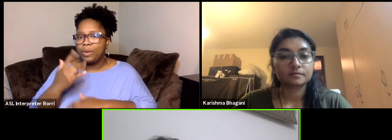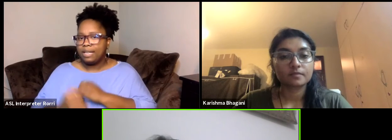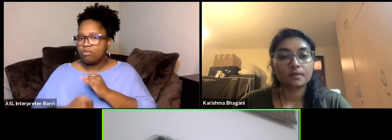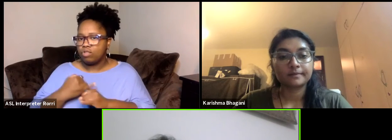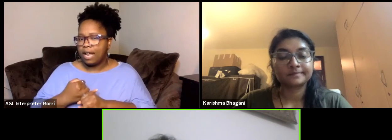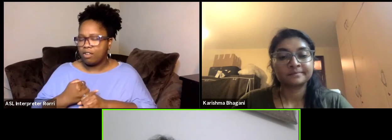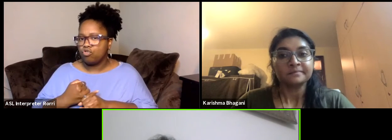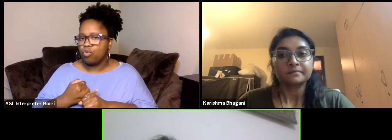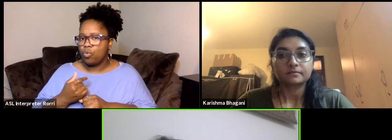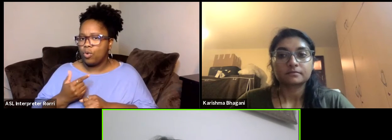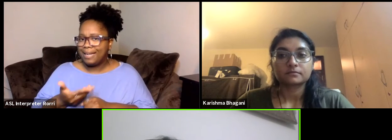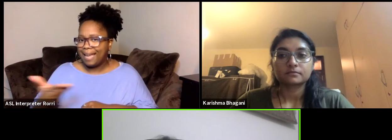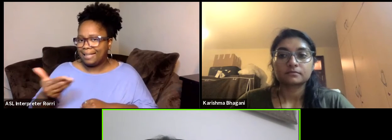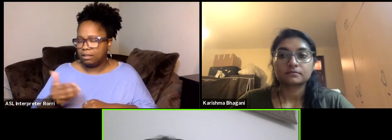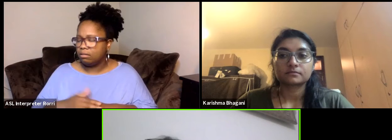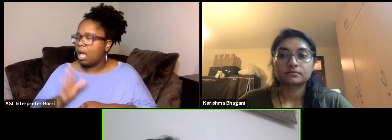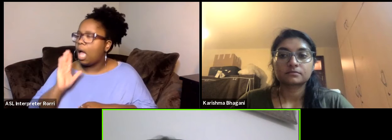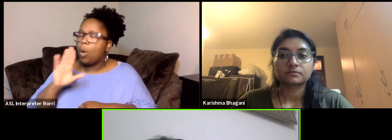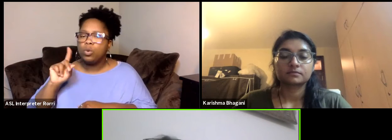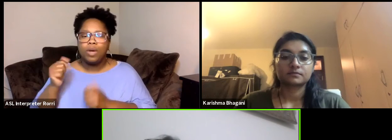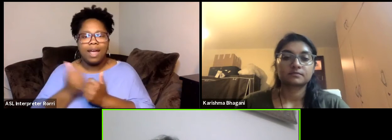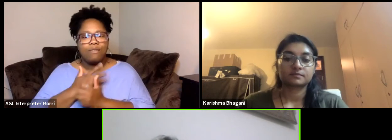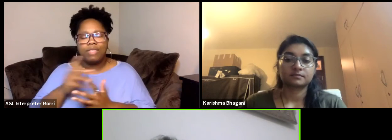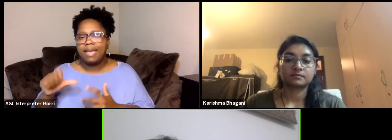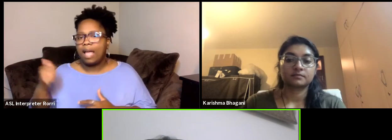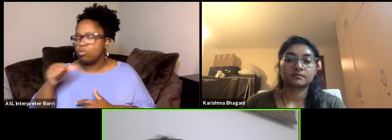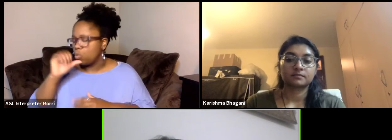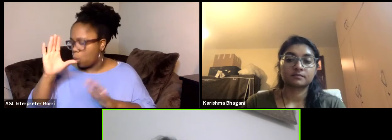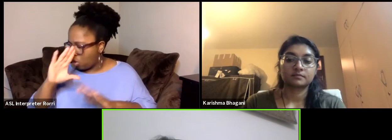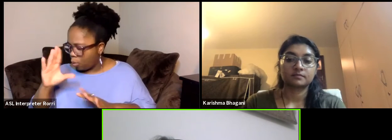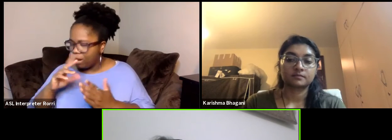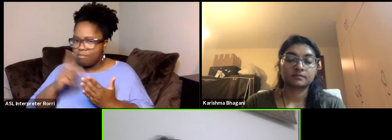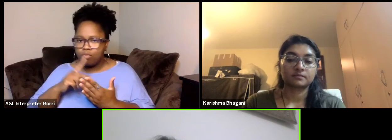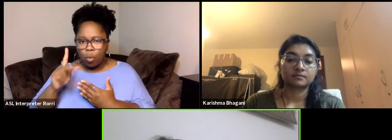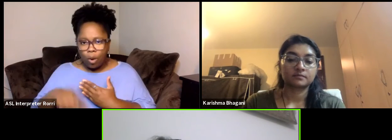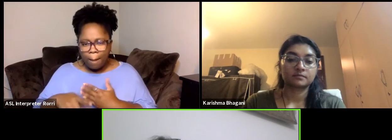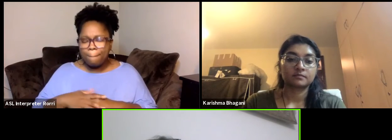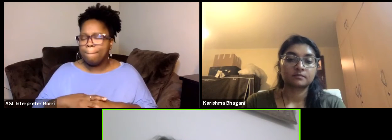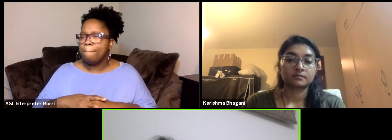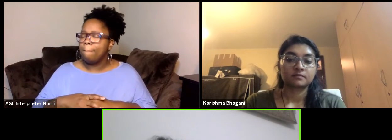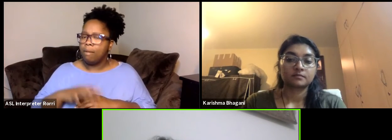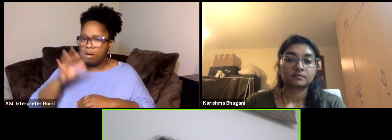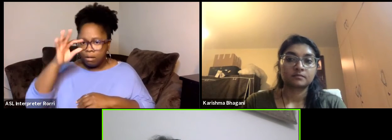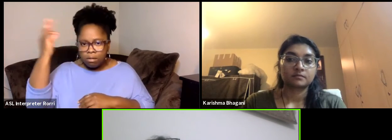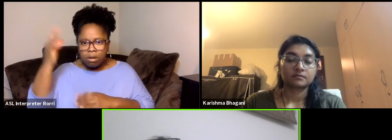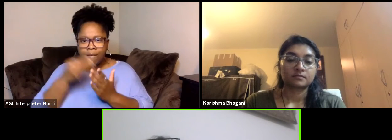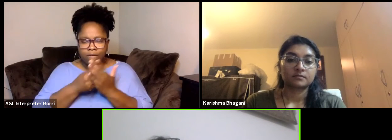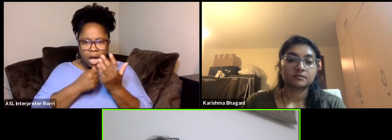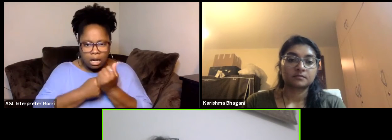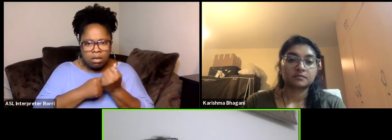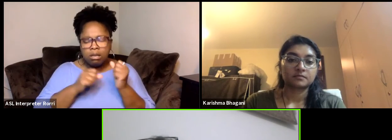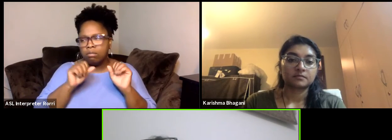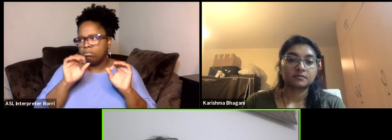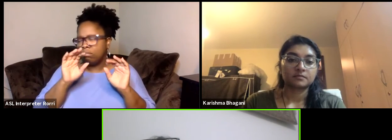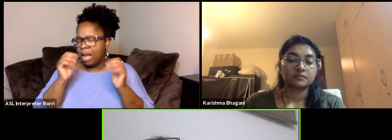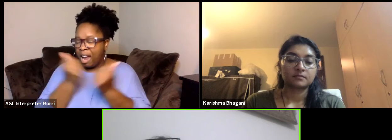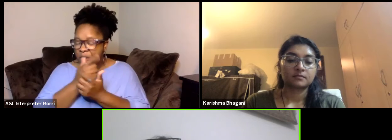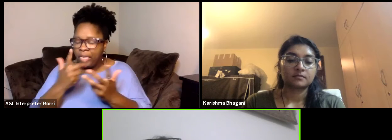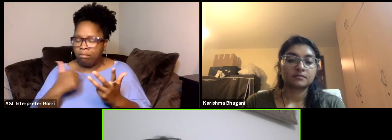And I will do everything as don't worry, the program the Tunisian funders and supporter and everything. And he said, yes.